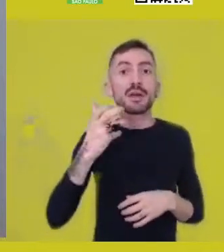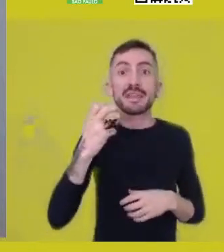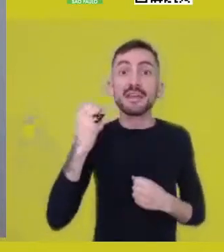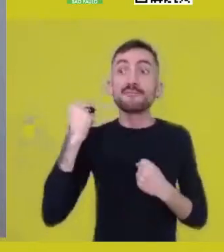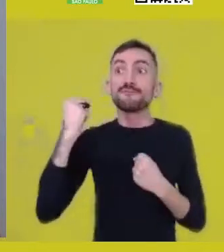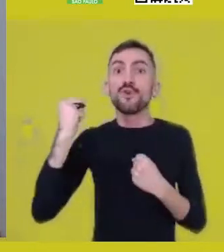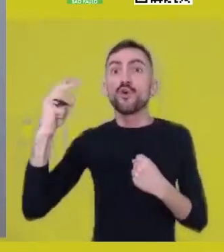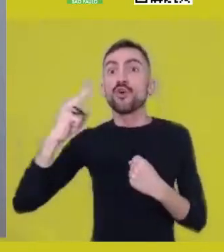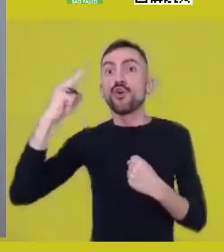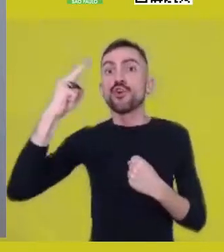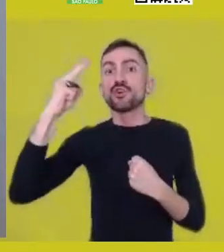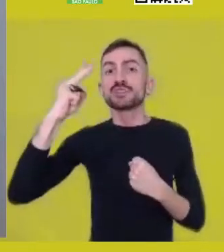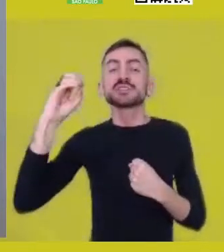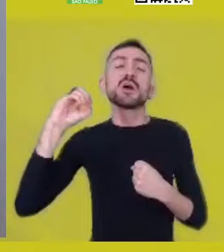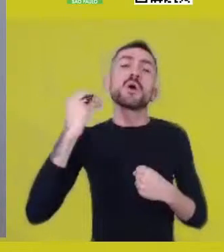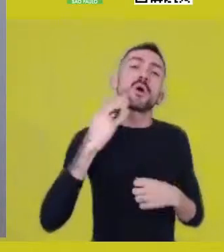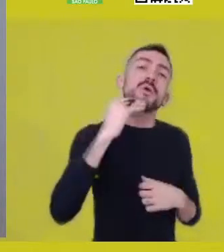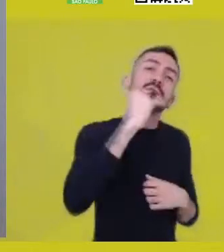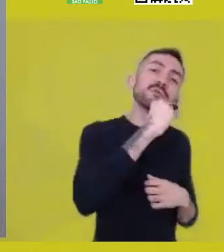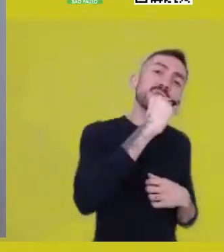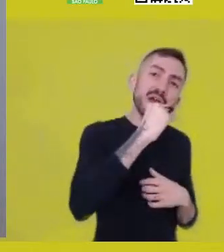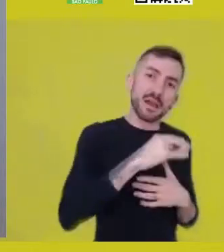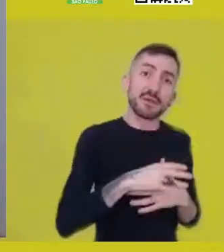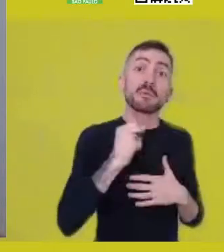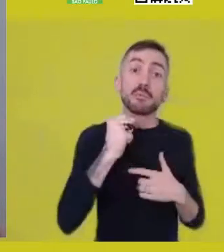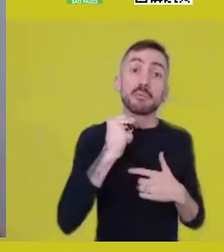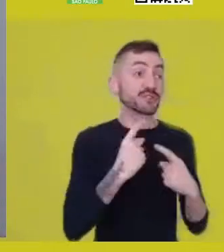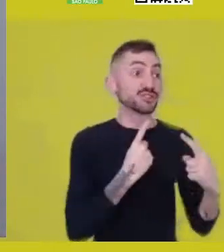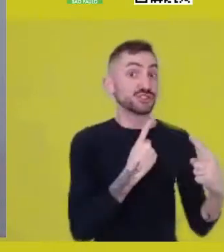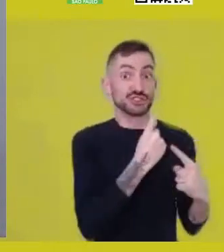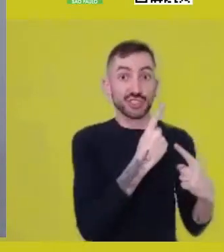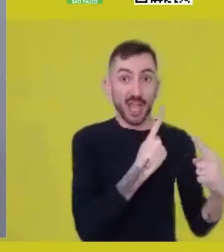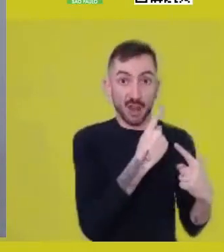meaning, a dialogue with the greater force or with a lesser force.